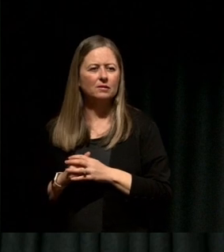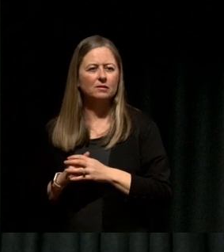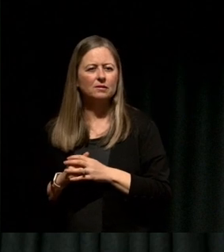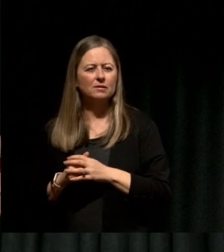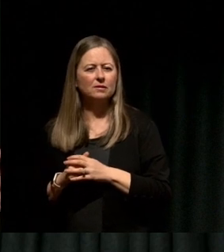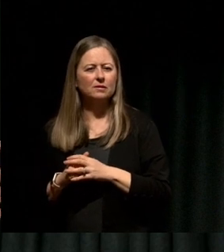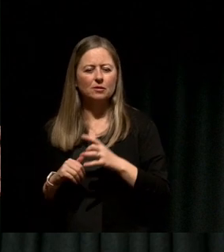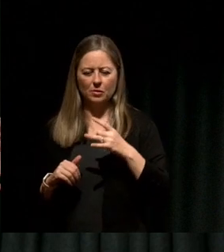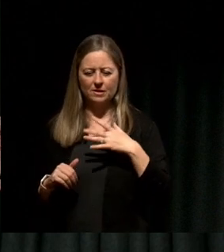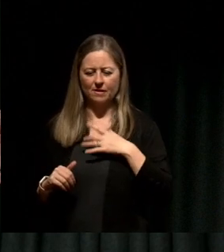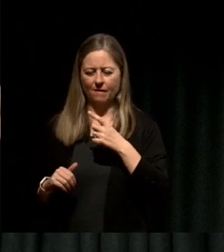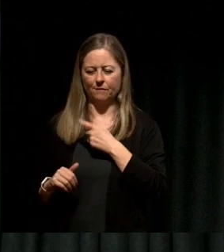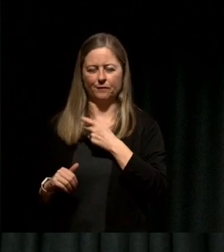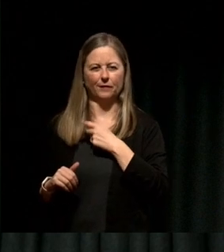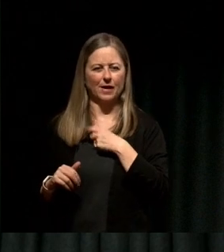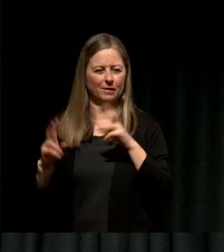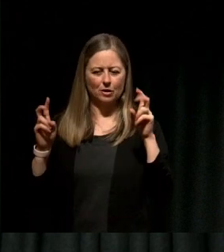called The Zone of Genius.